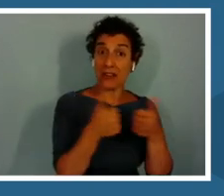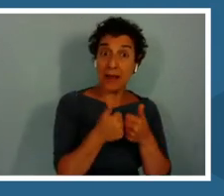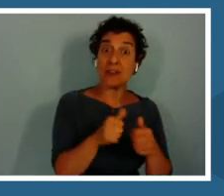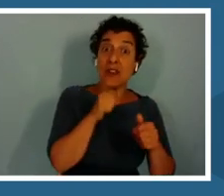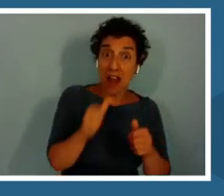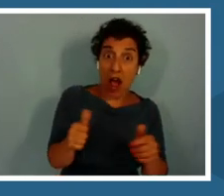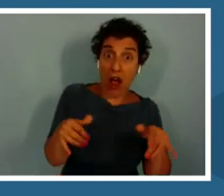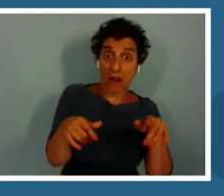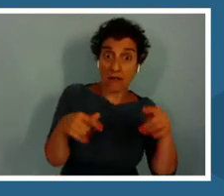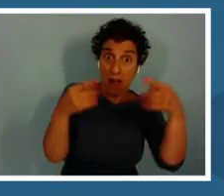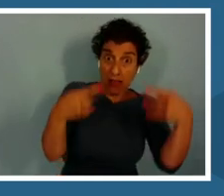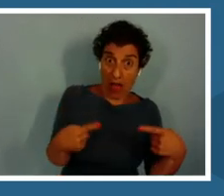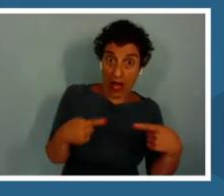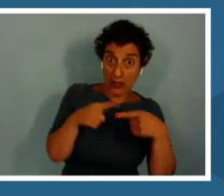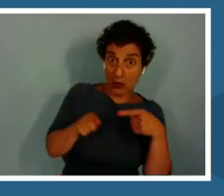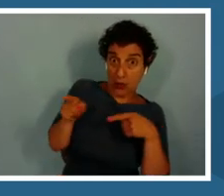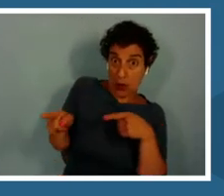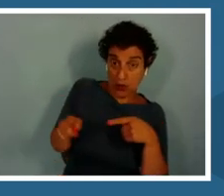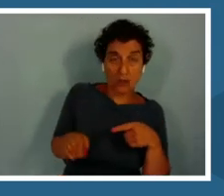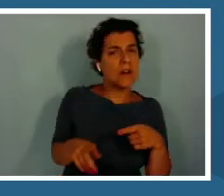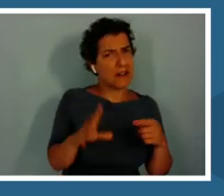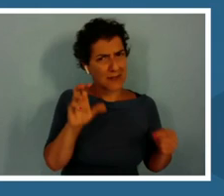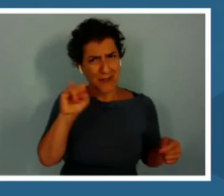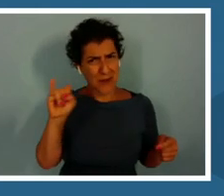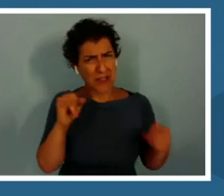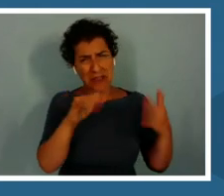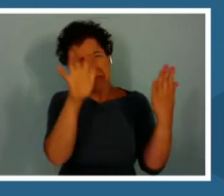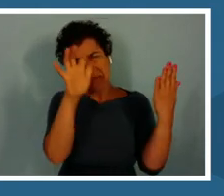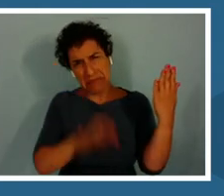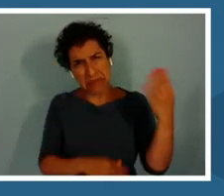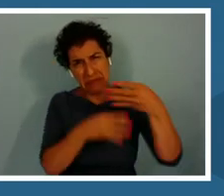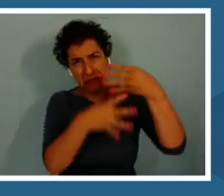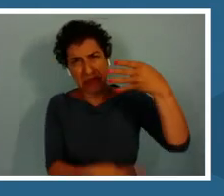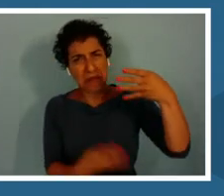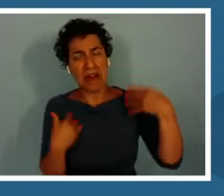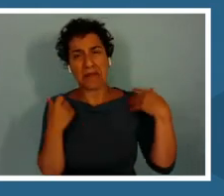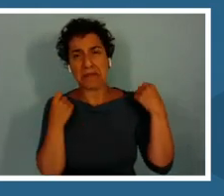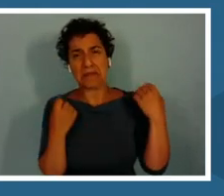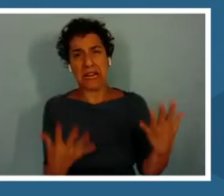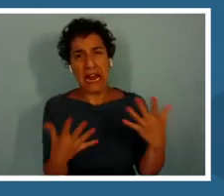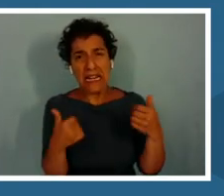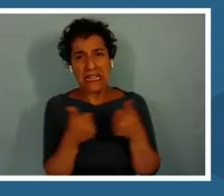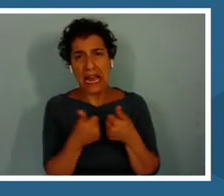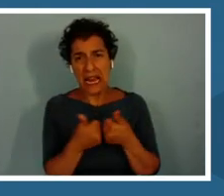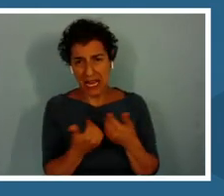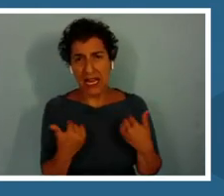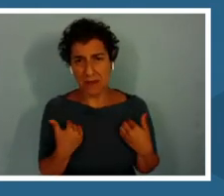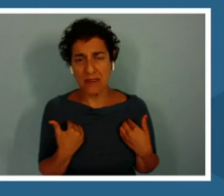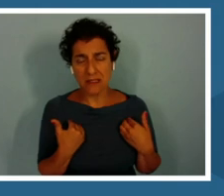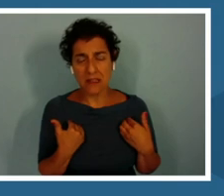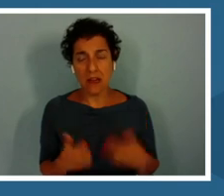NGSS? Yeah. The Smithsonian has tons of games. I'm not the only game designer.